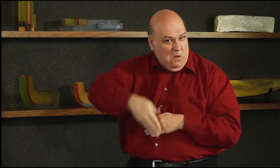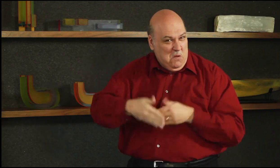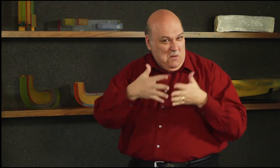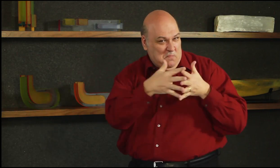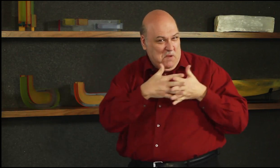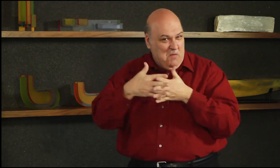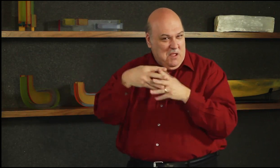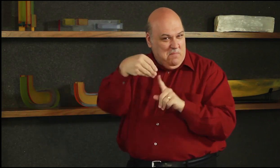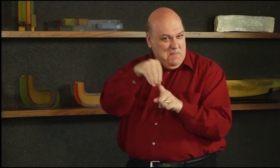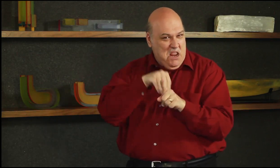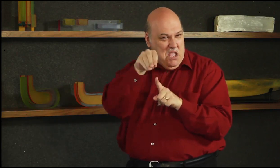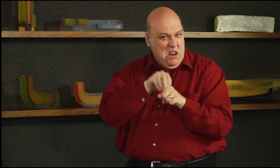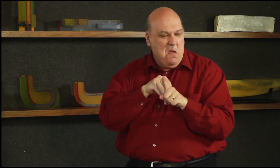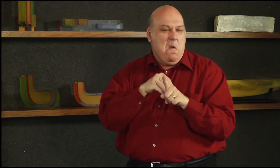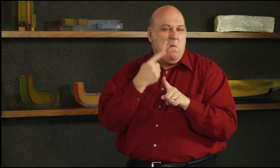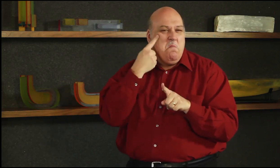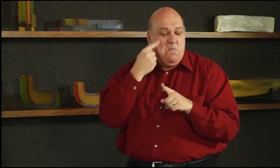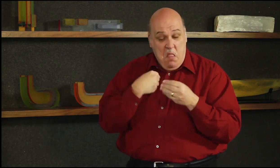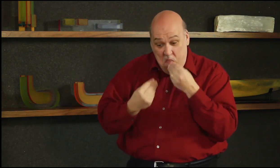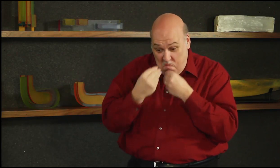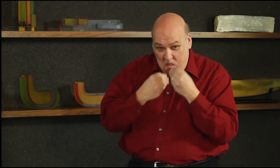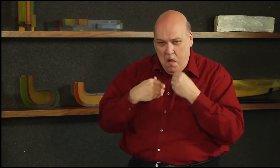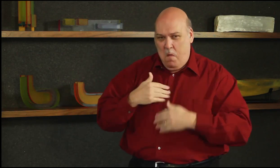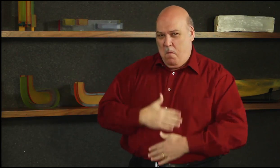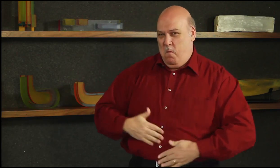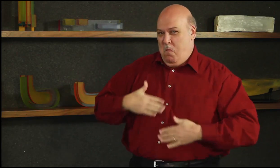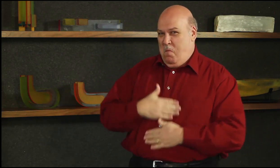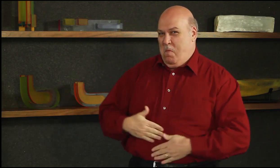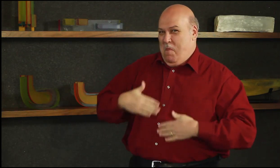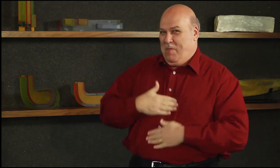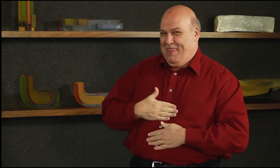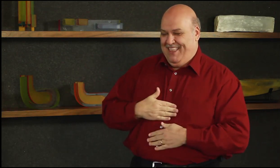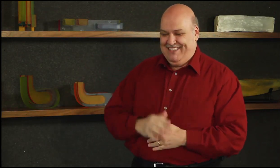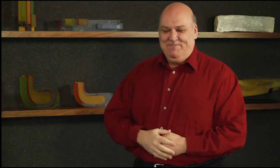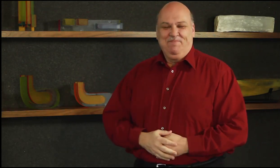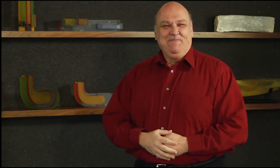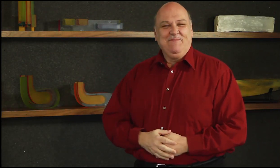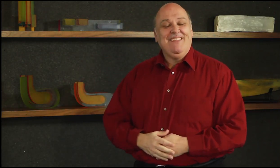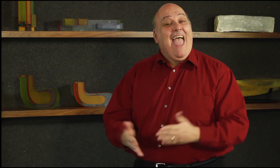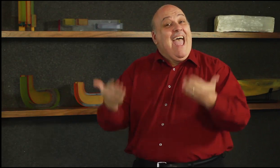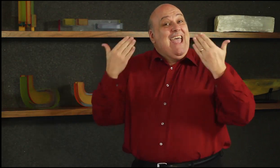Now I would like to introduce you to